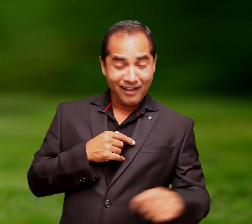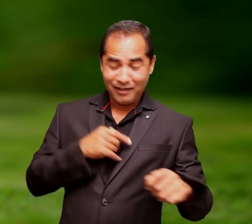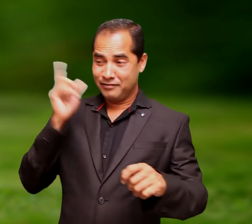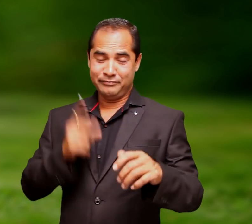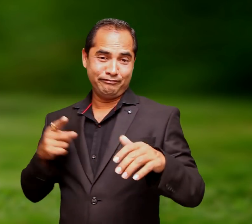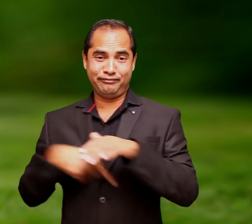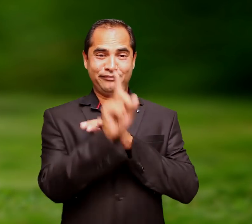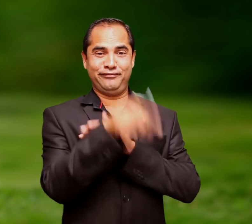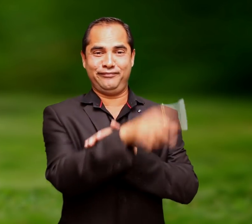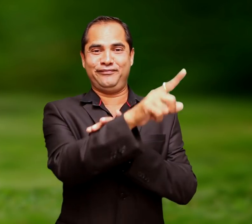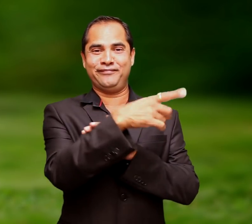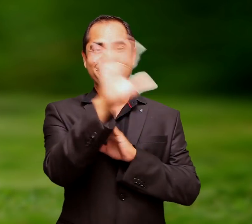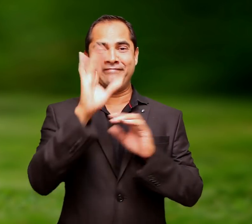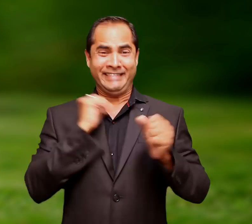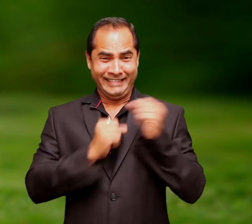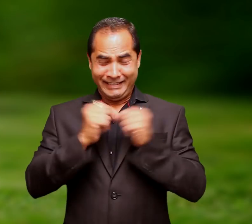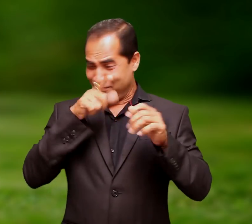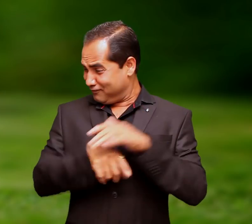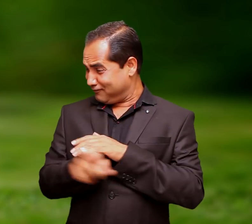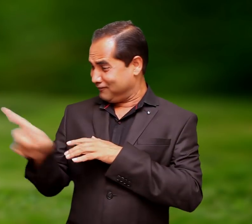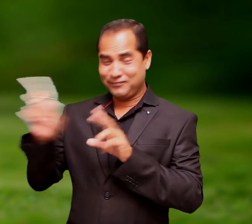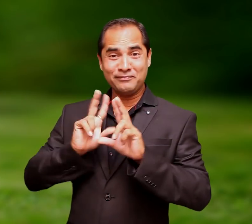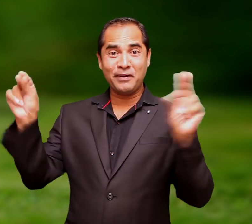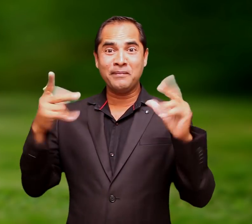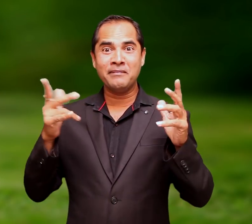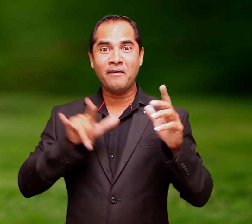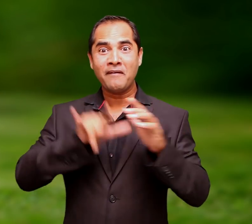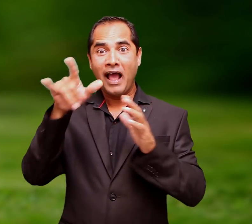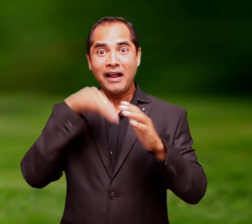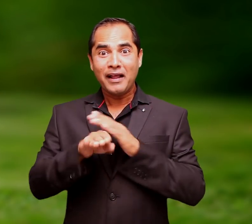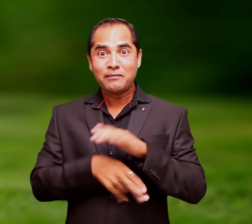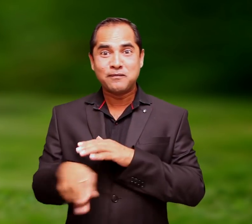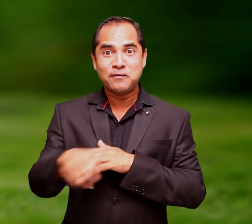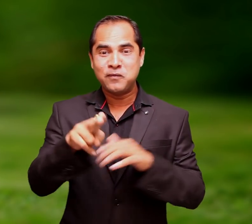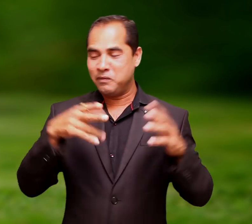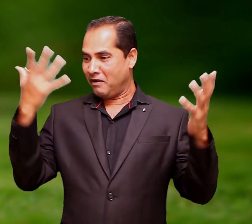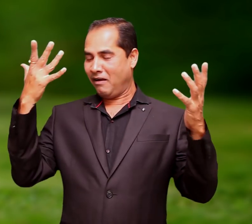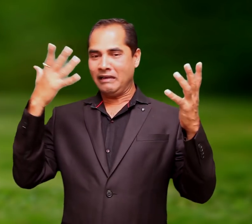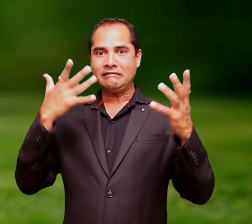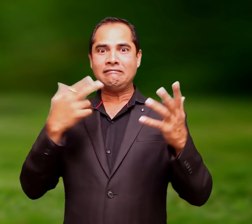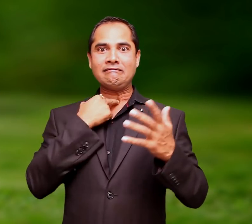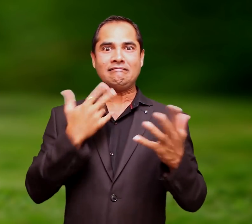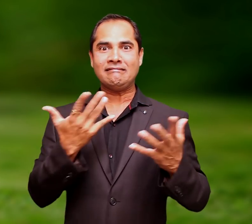opened, Mijbil was out of the box. In a flash, he disappeared at high speed